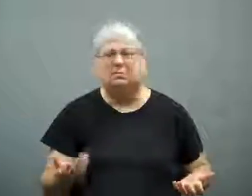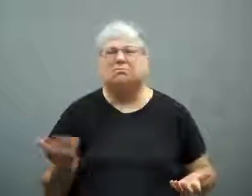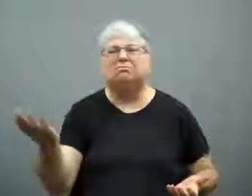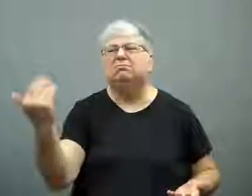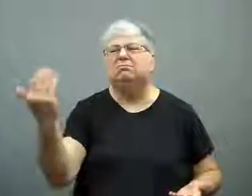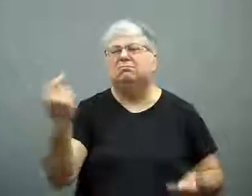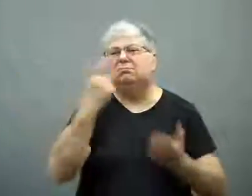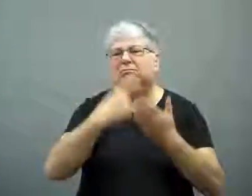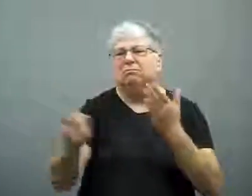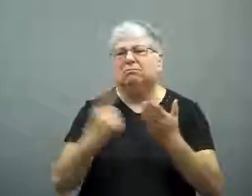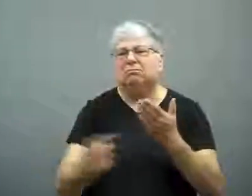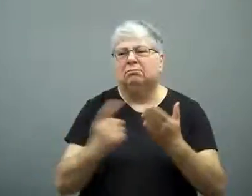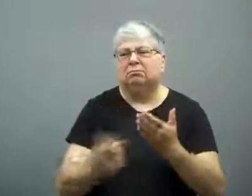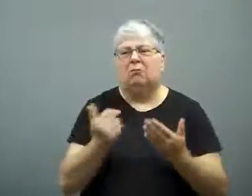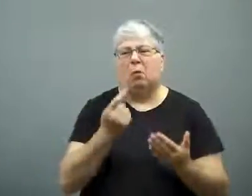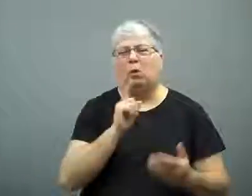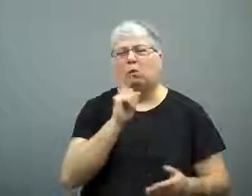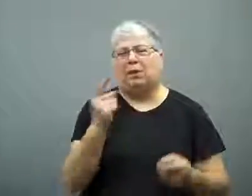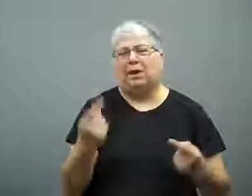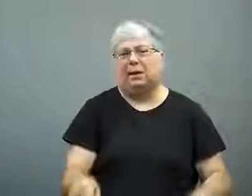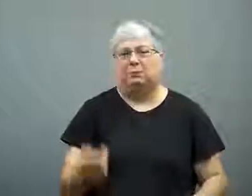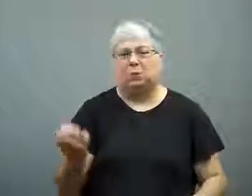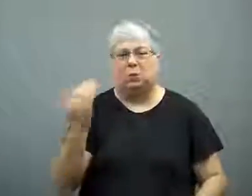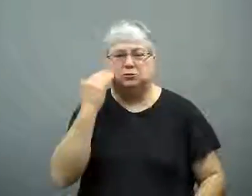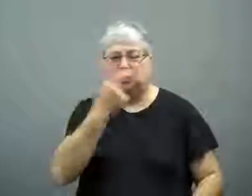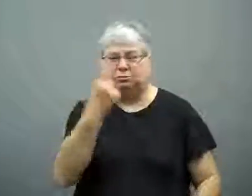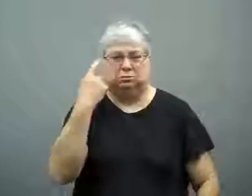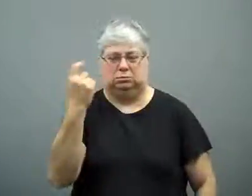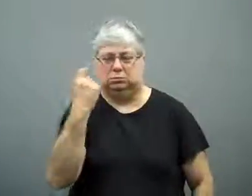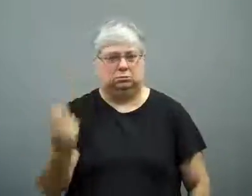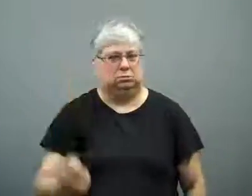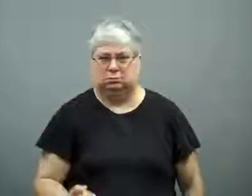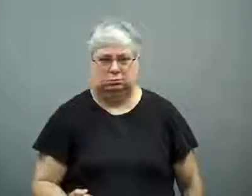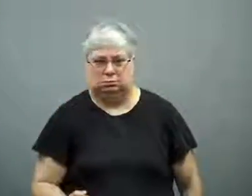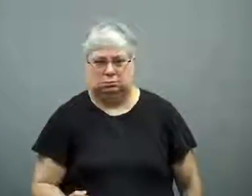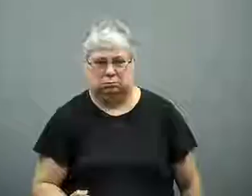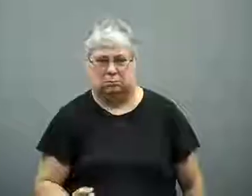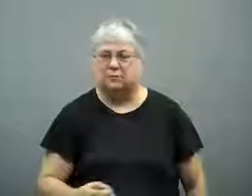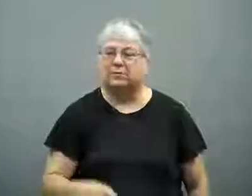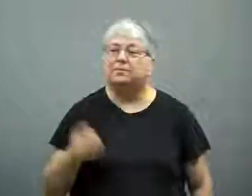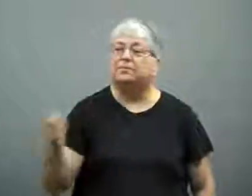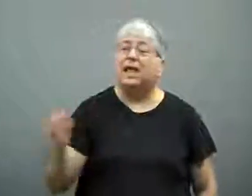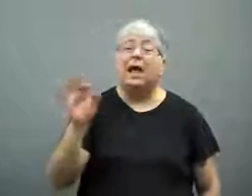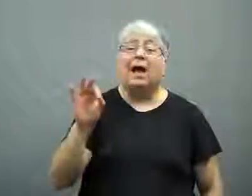He called for an investigation as to what really happened. It didn't sound right.